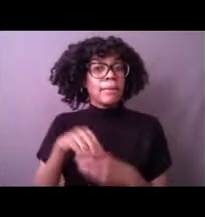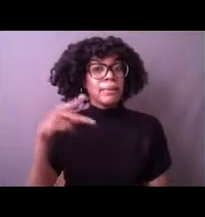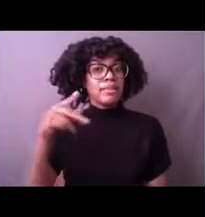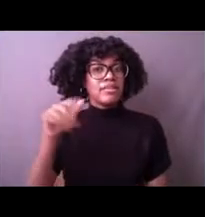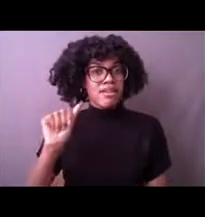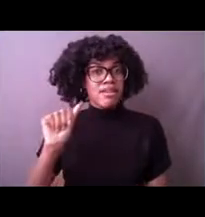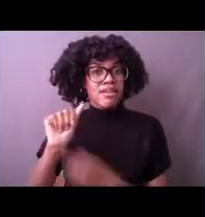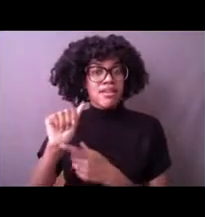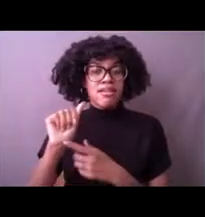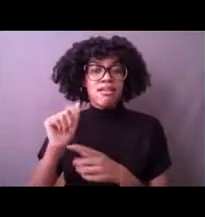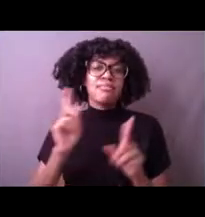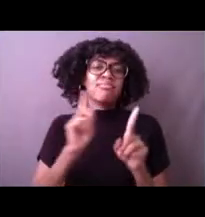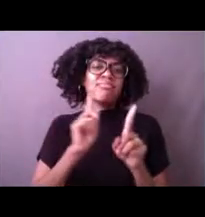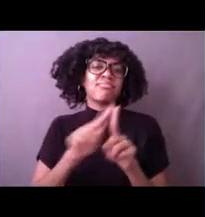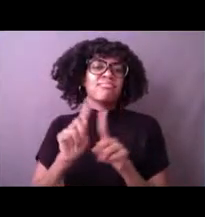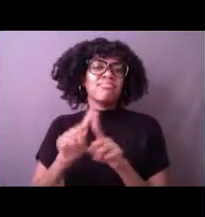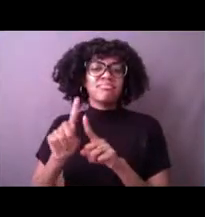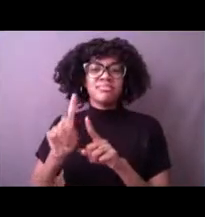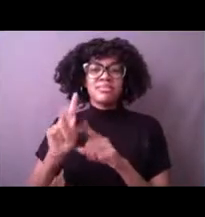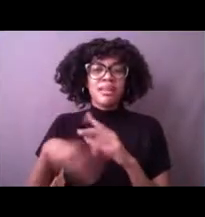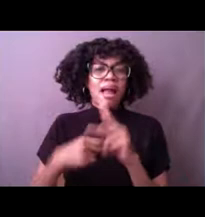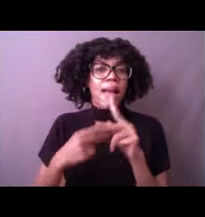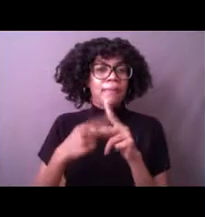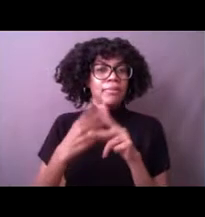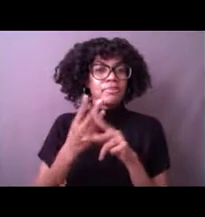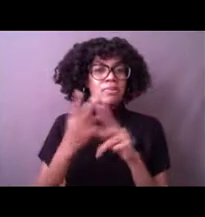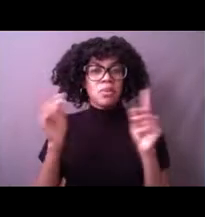such as hurricanes,